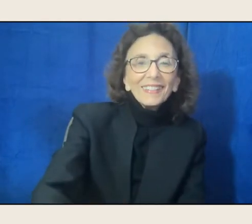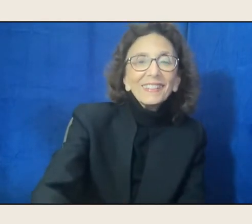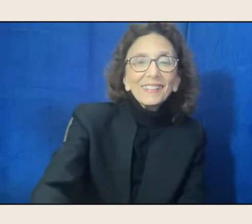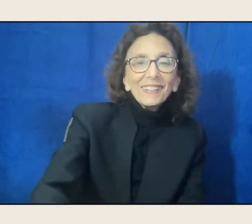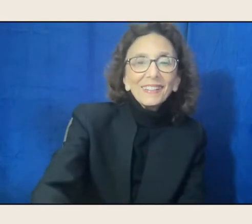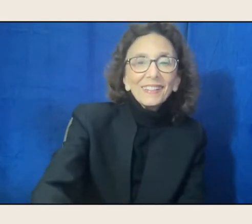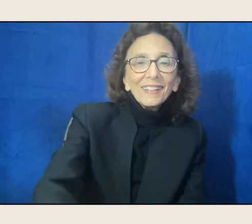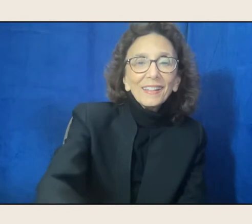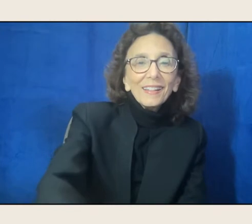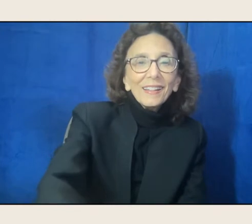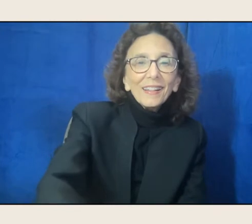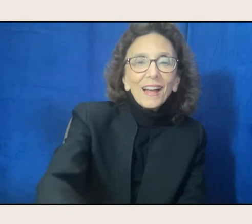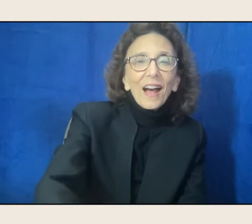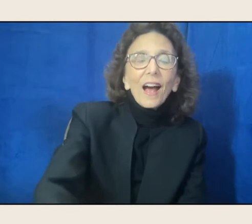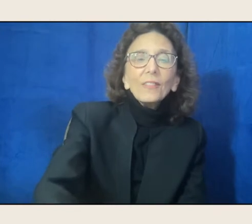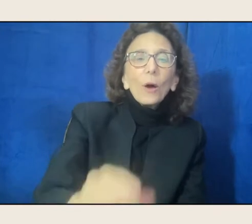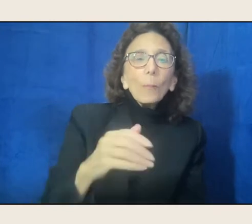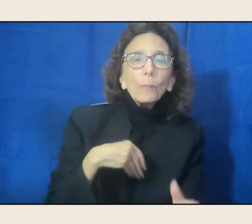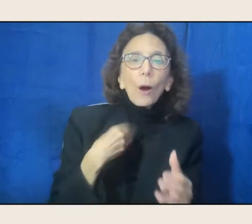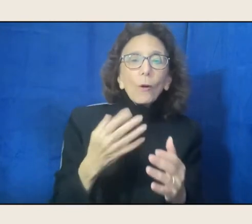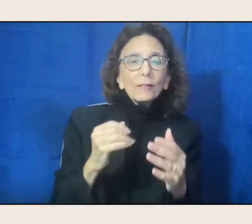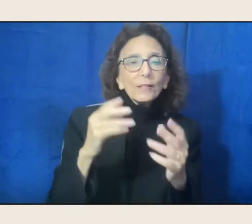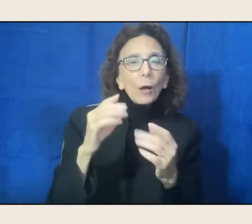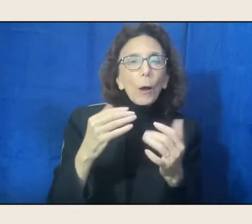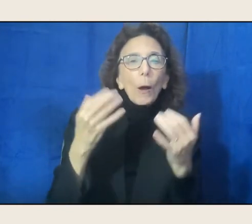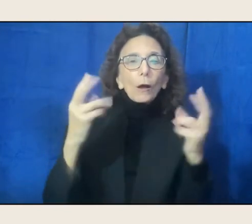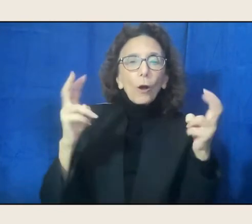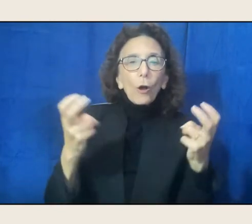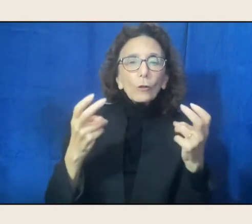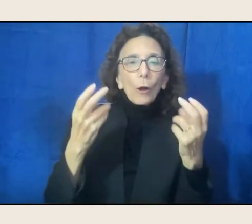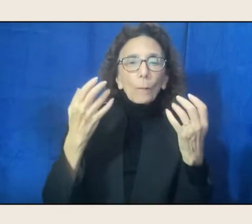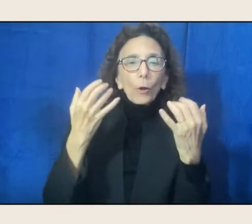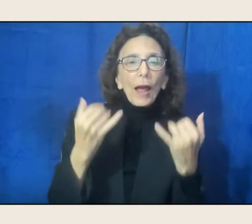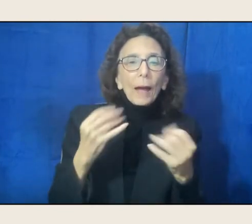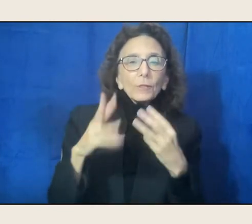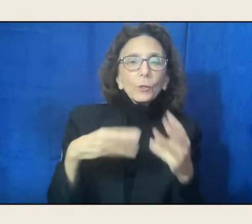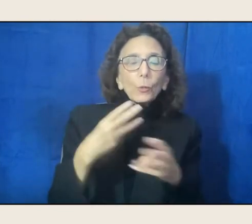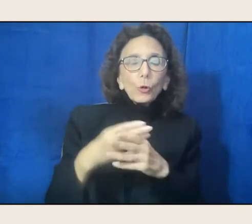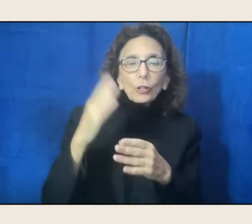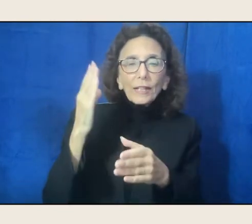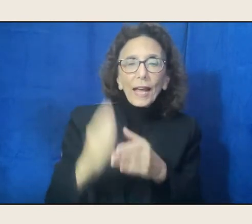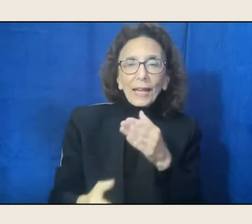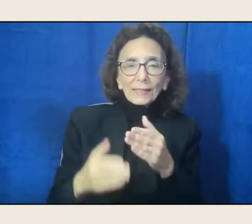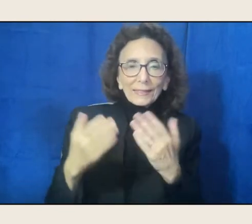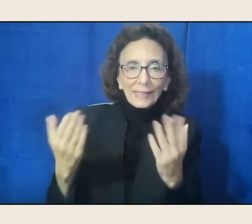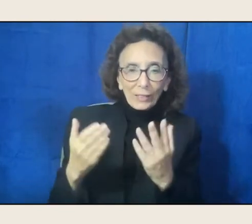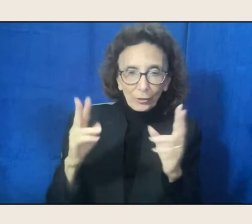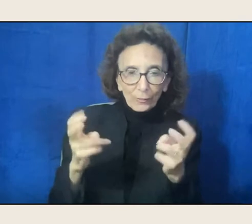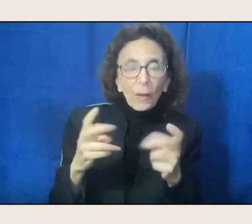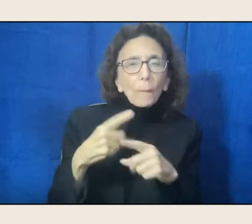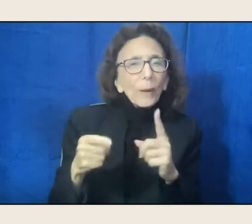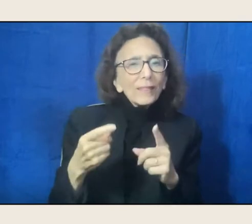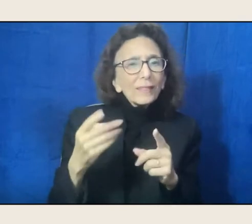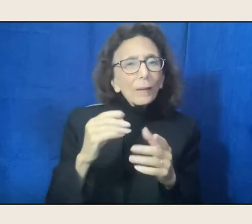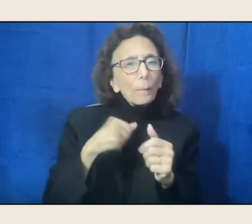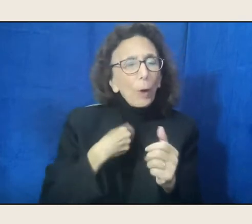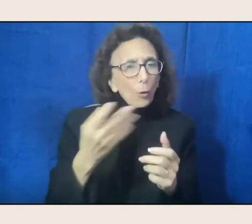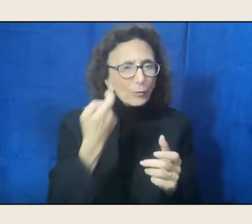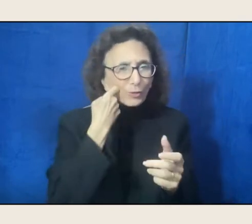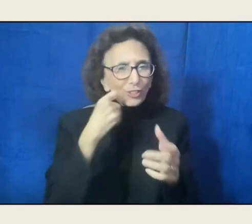but I was going to say about the last poem, "Fear", that poem would not have been written